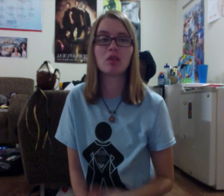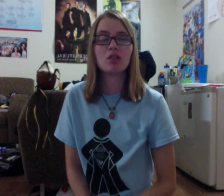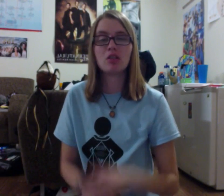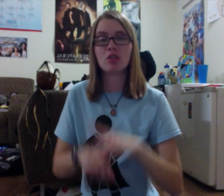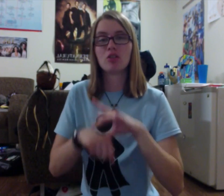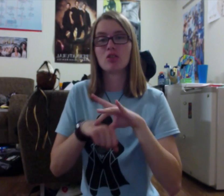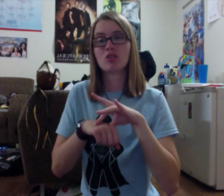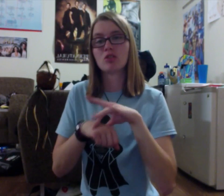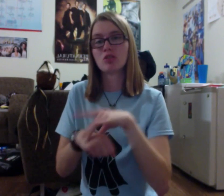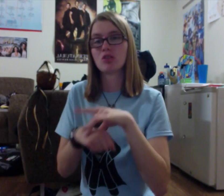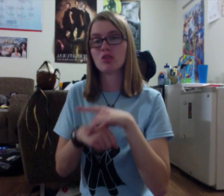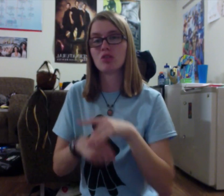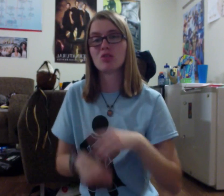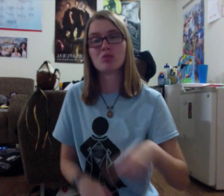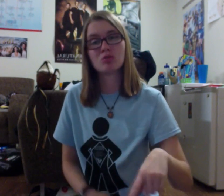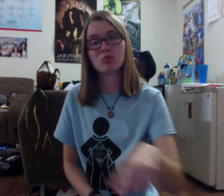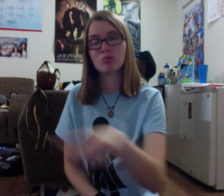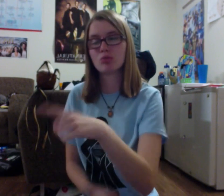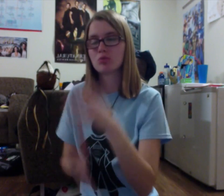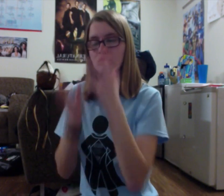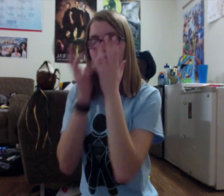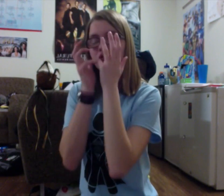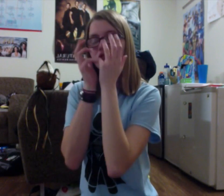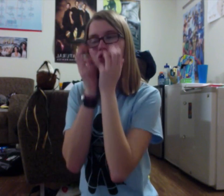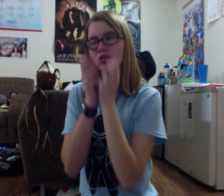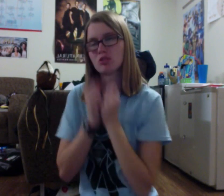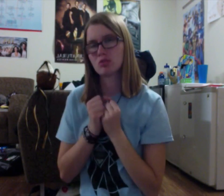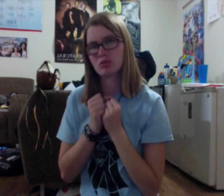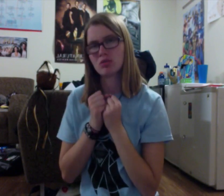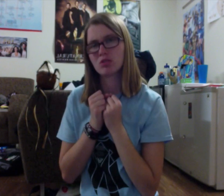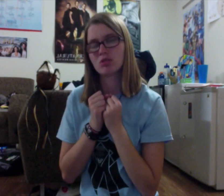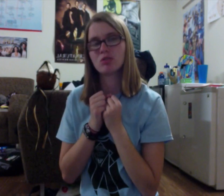We cherish the earth.